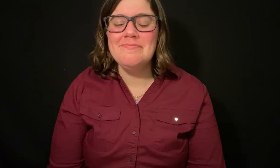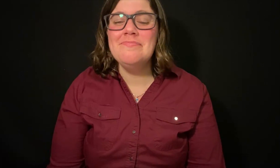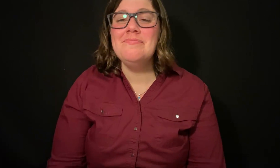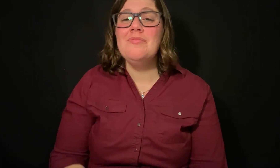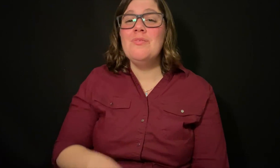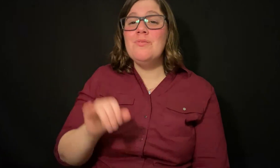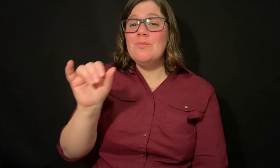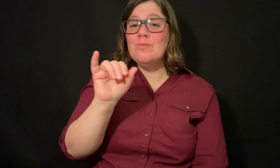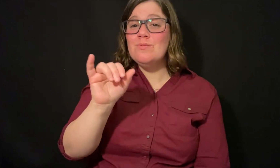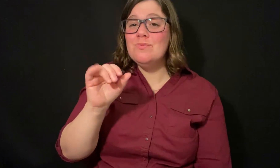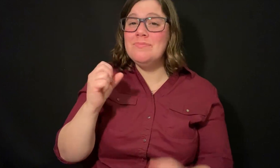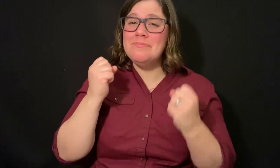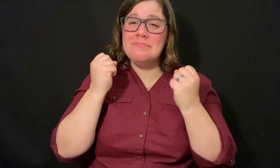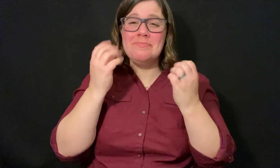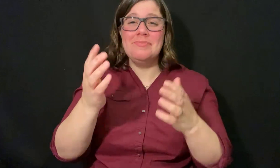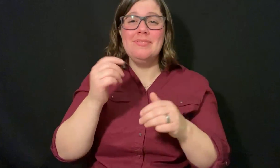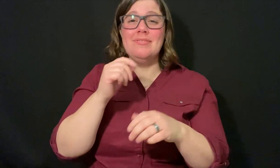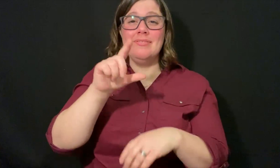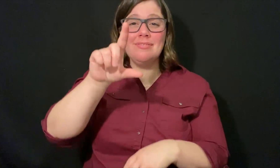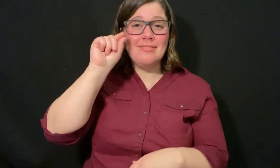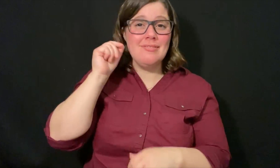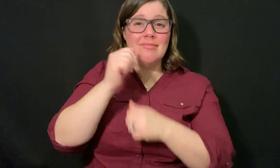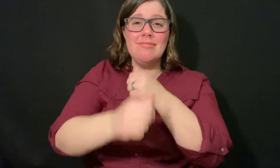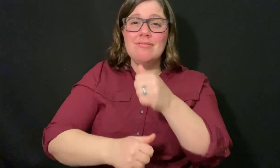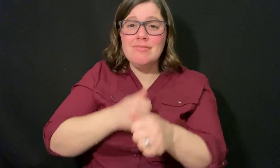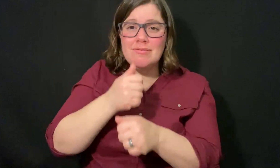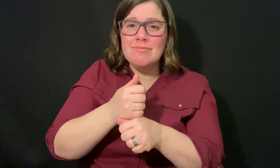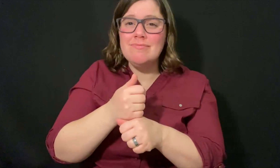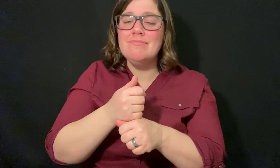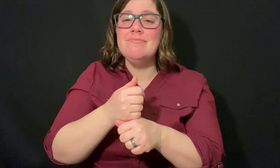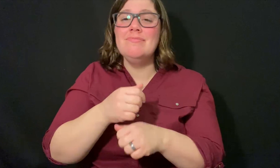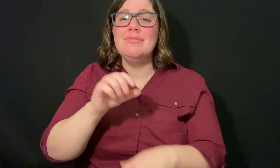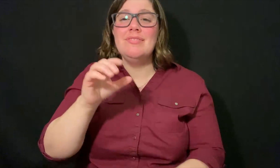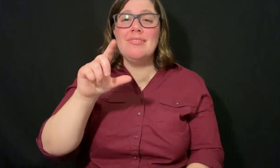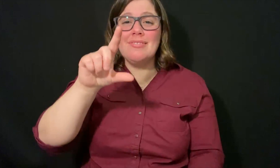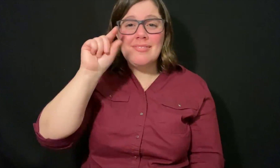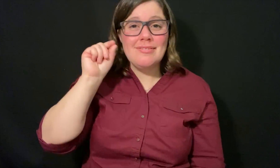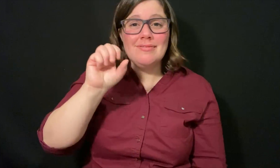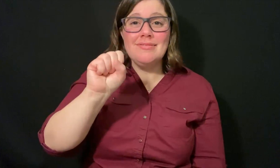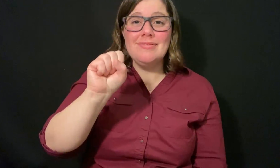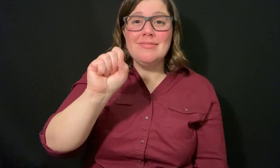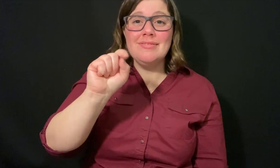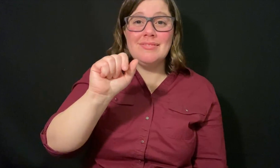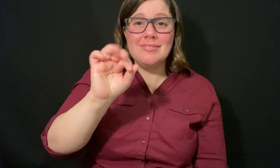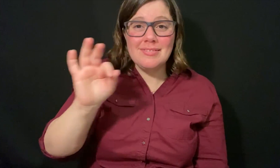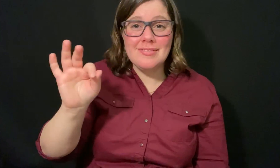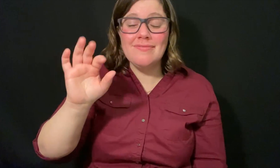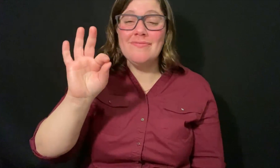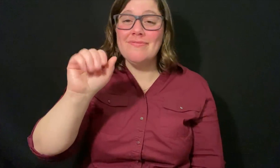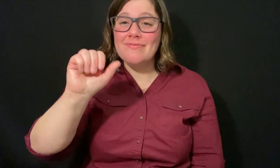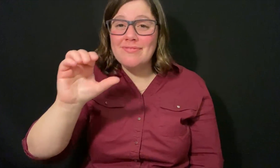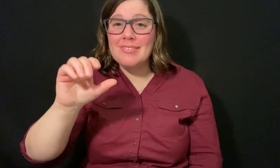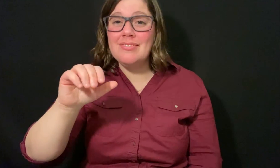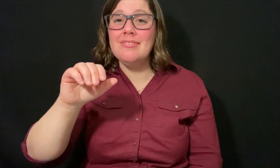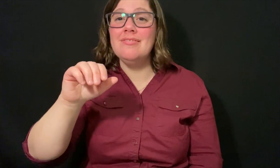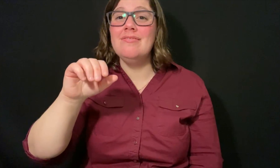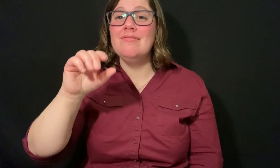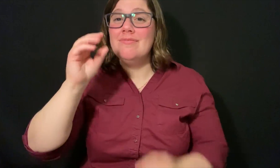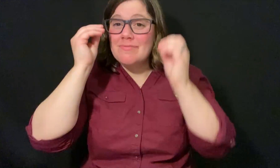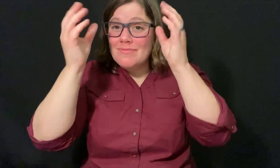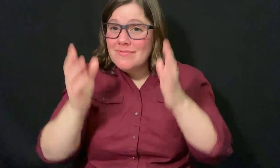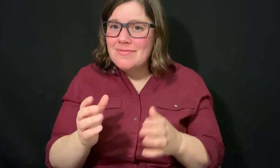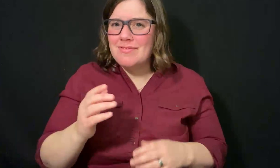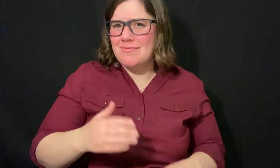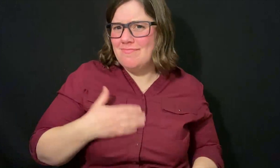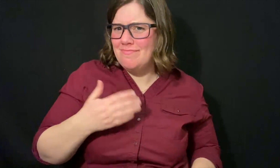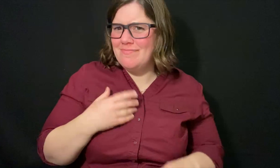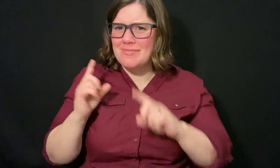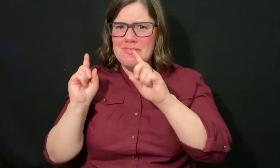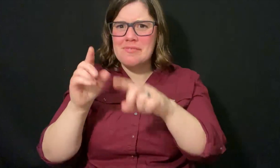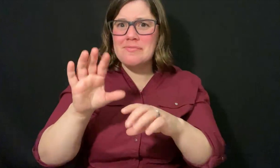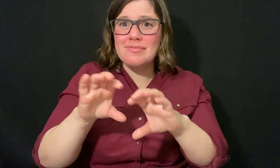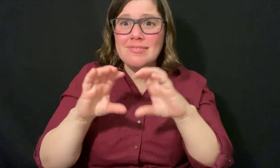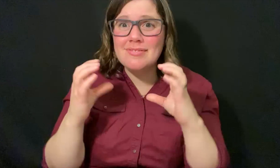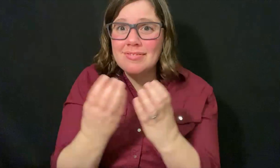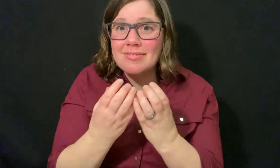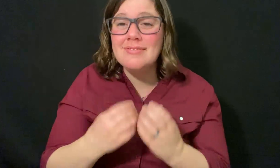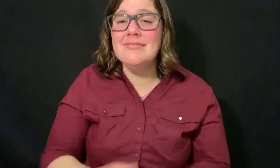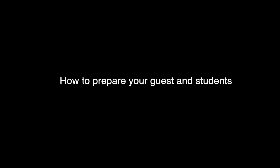Also, many Gallaudet alumni, staff, faculty, professors are willing to come to your class.